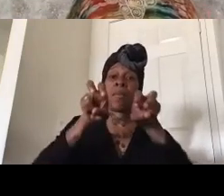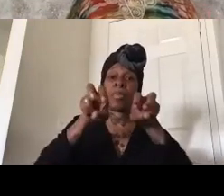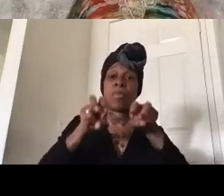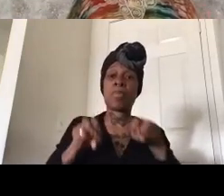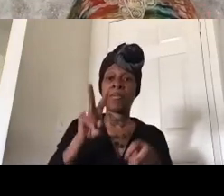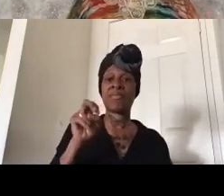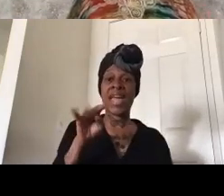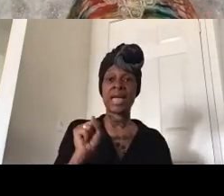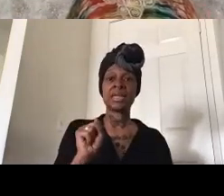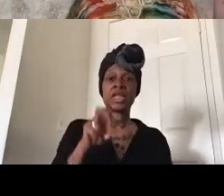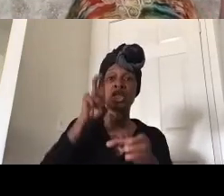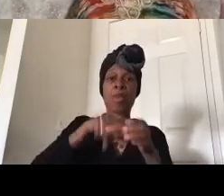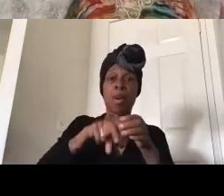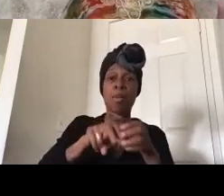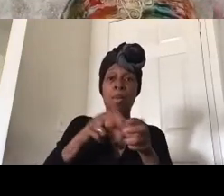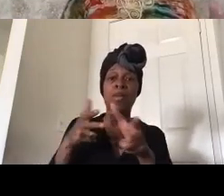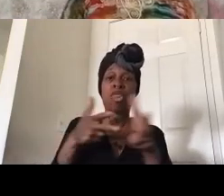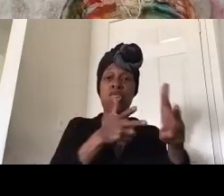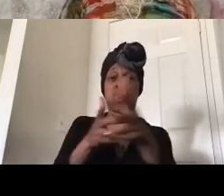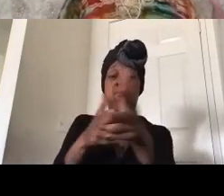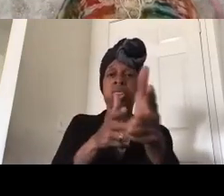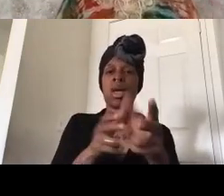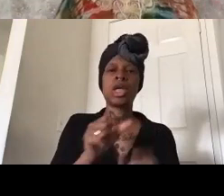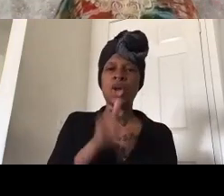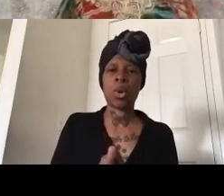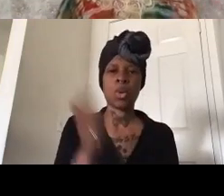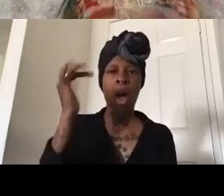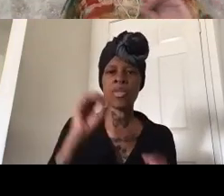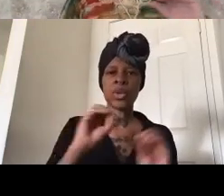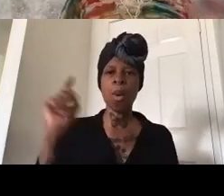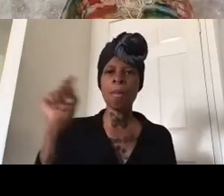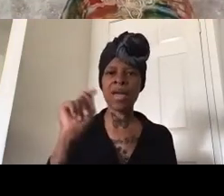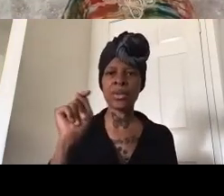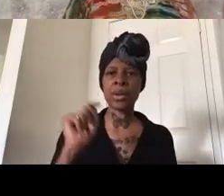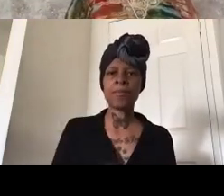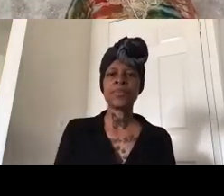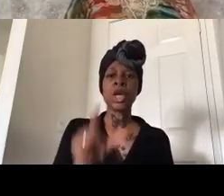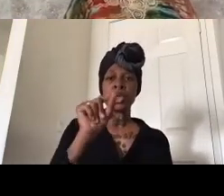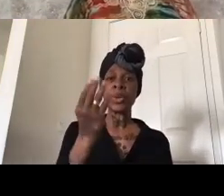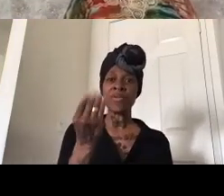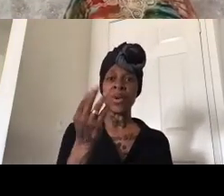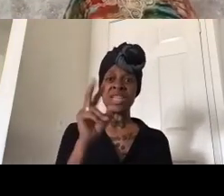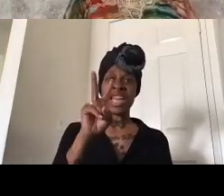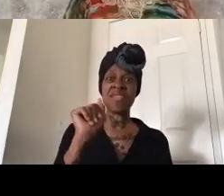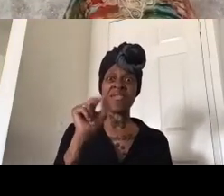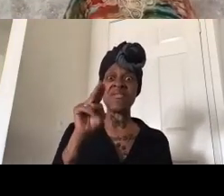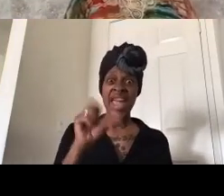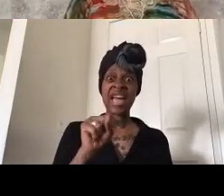vans right so in 2014 we traveled in vans it took us forever because we had to stop like every hour we couldn't